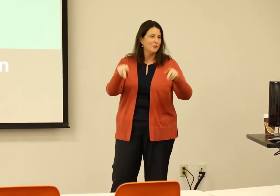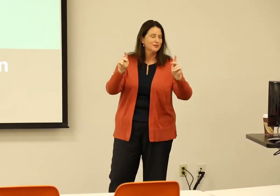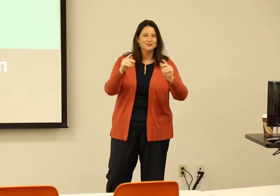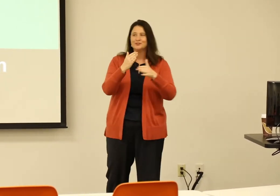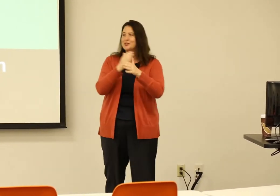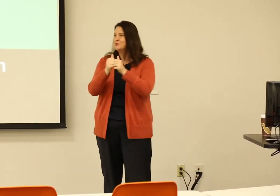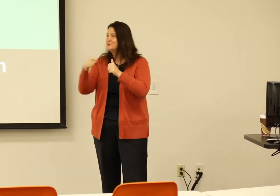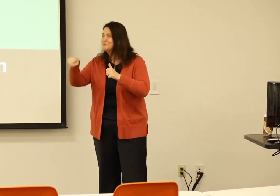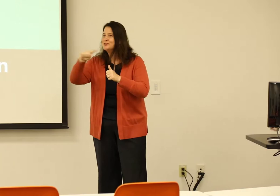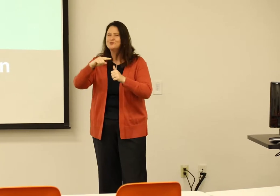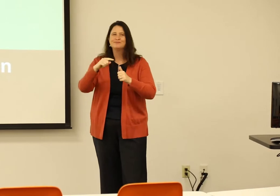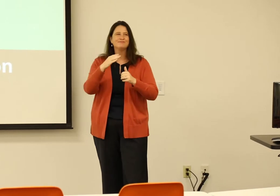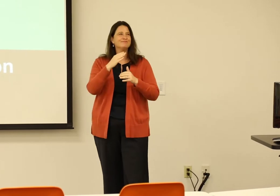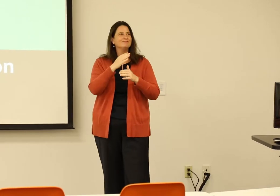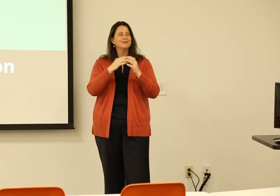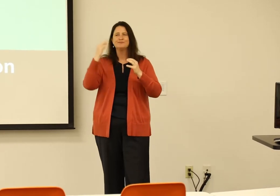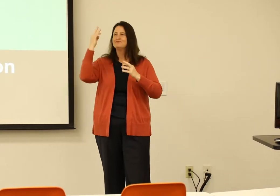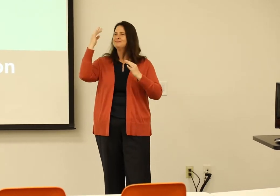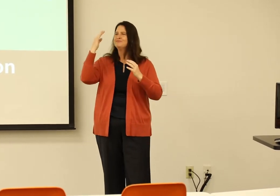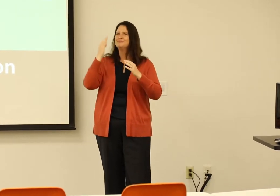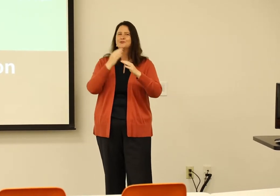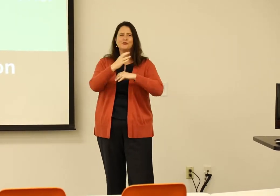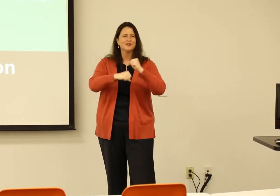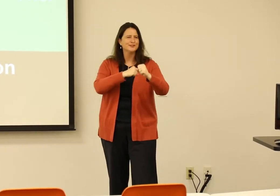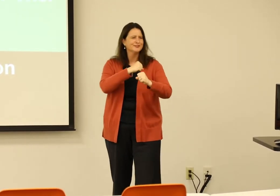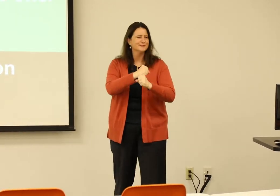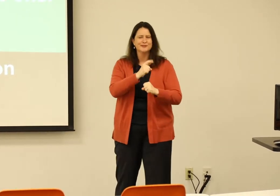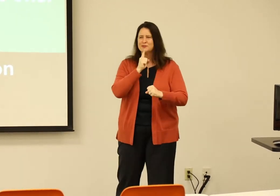This has really been a very nice opportunity just to share with you some of the thoughts